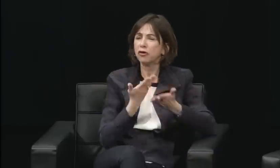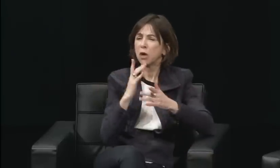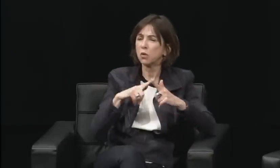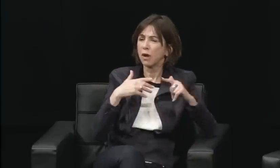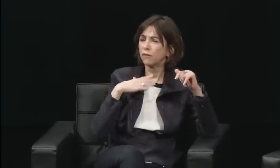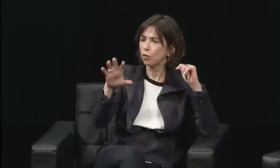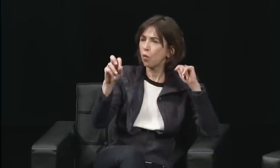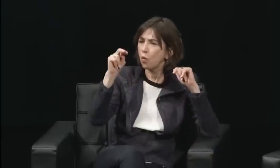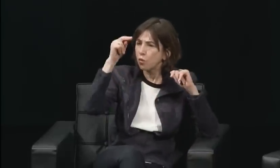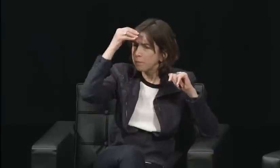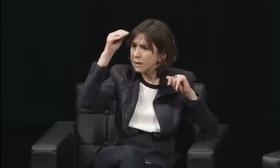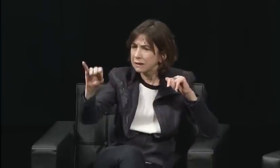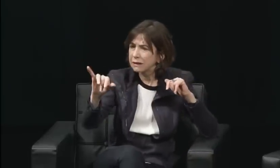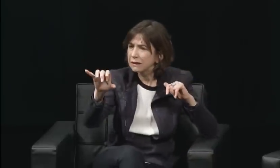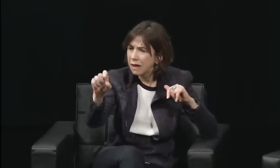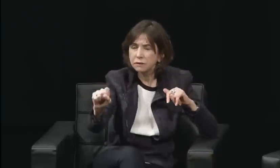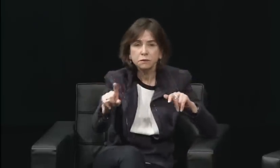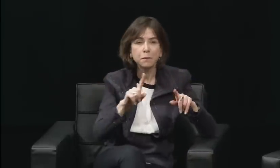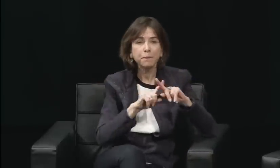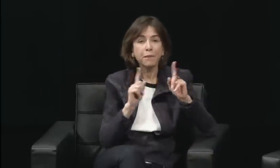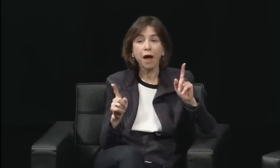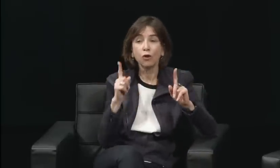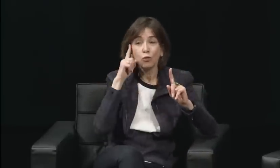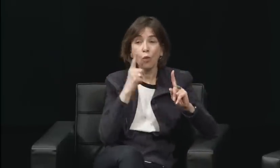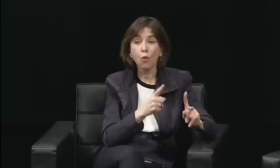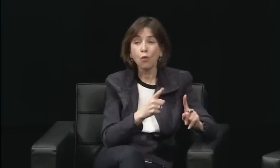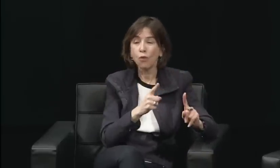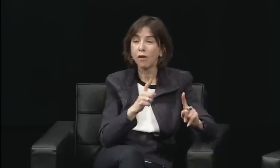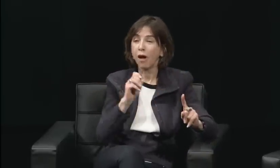the radio and television press coming out of this,